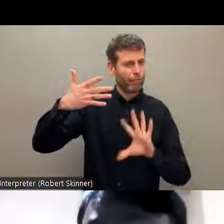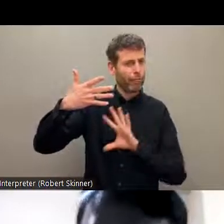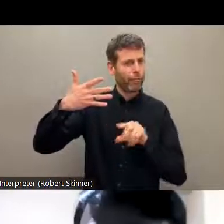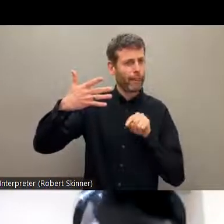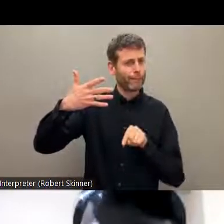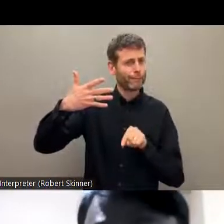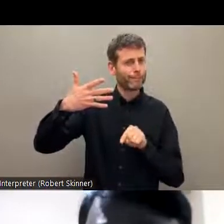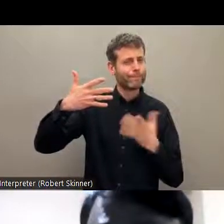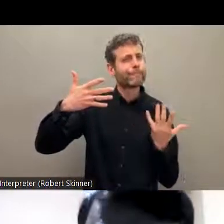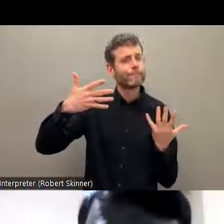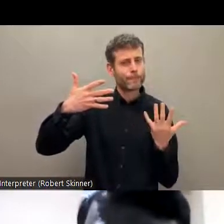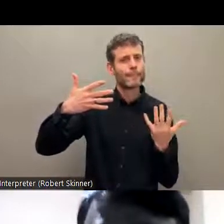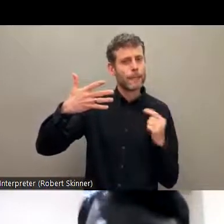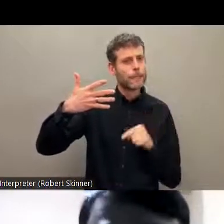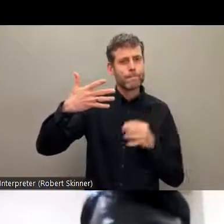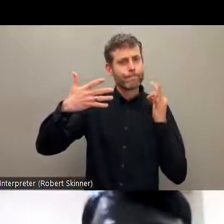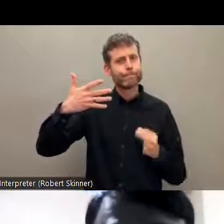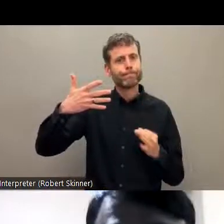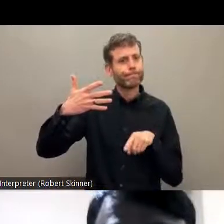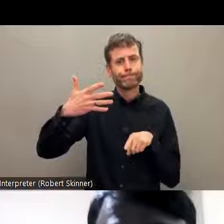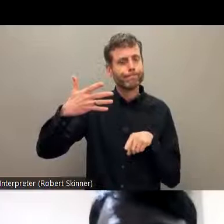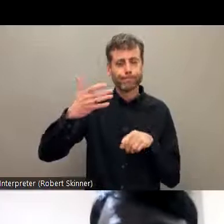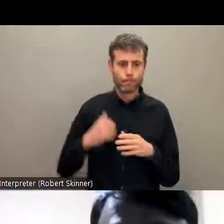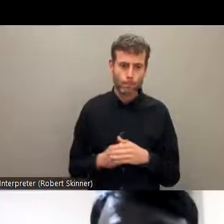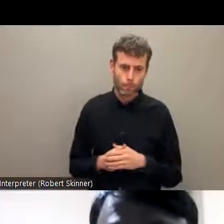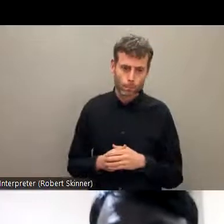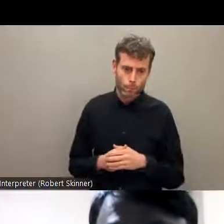Dalit with disabilities, our issue is not well